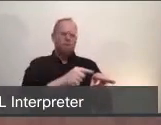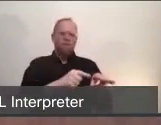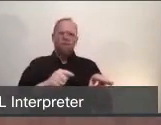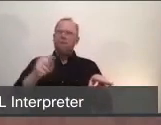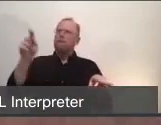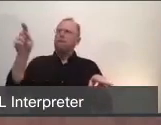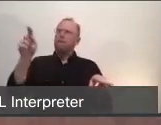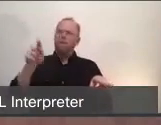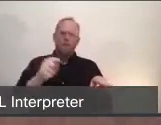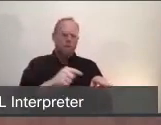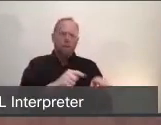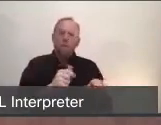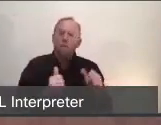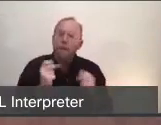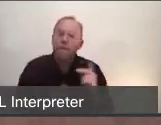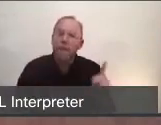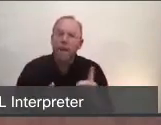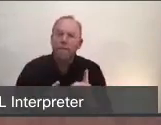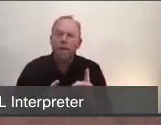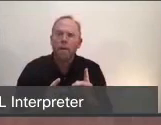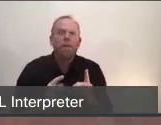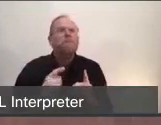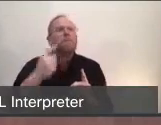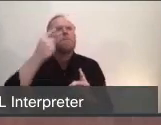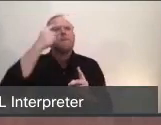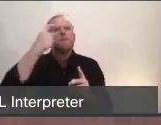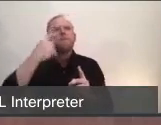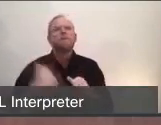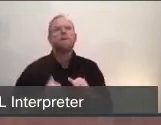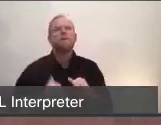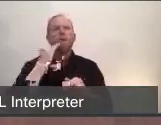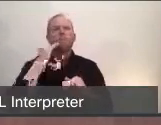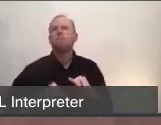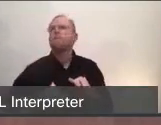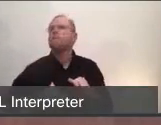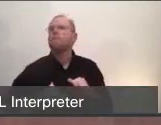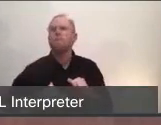the shelter-in-place order, schools being canceled through the end of the school year.